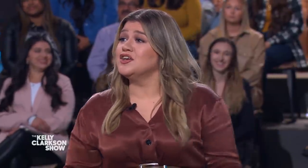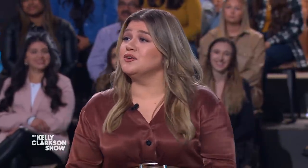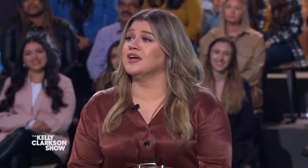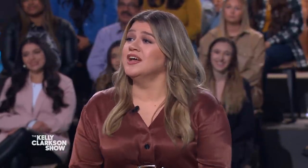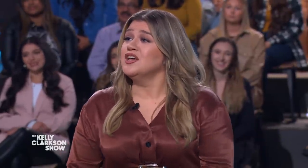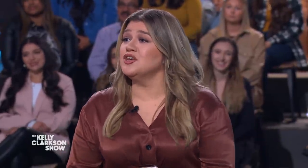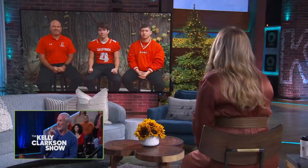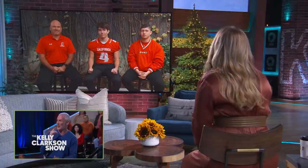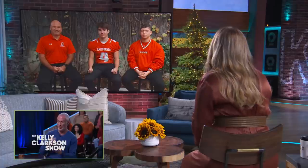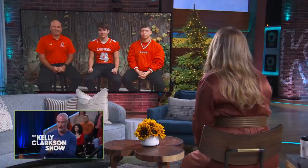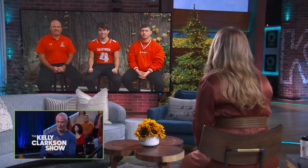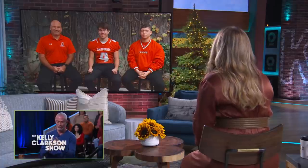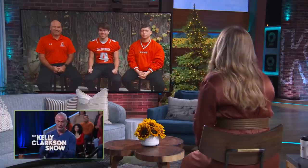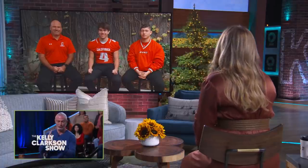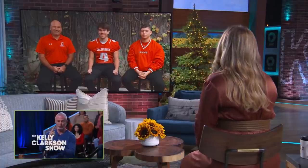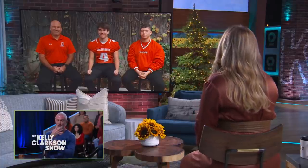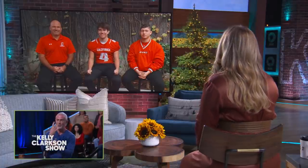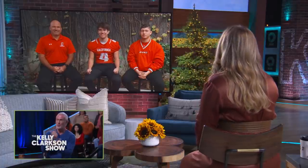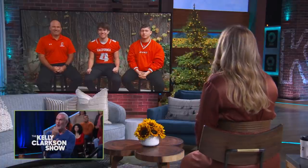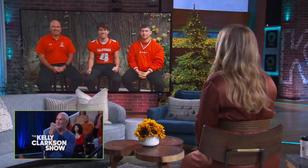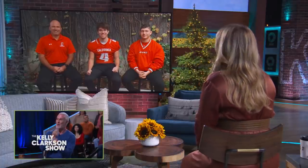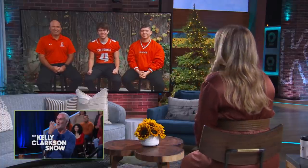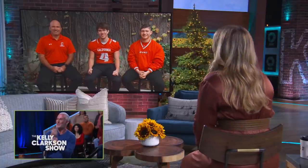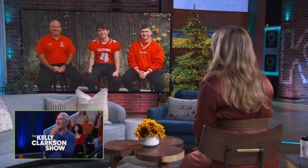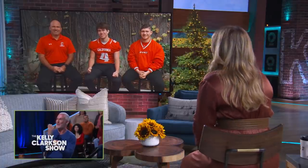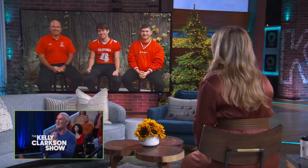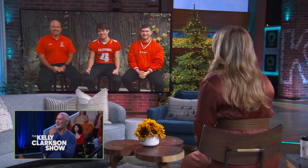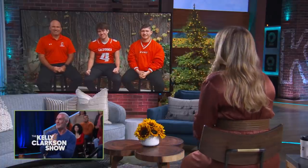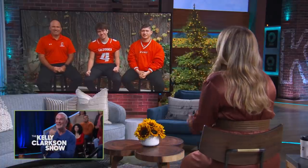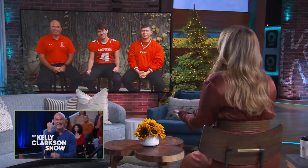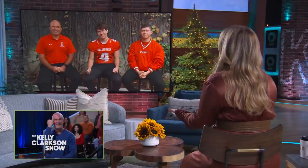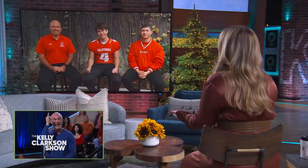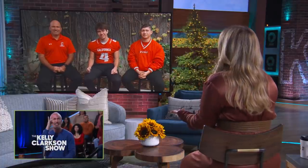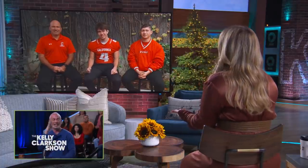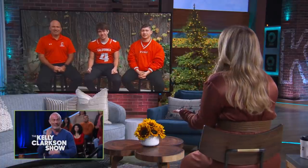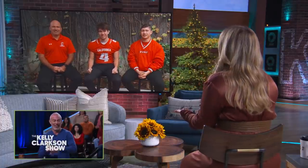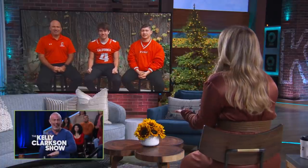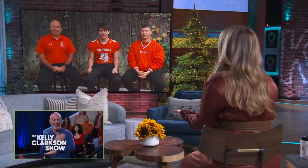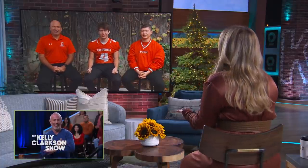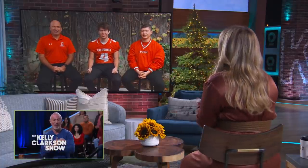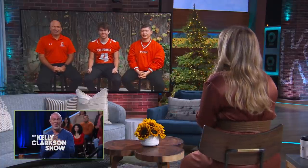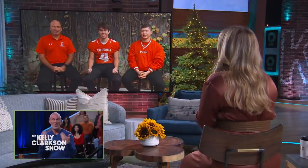You were killing it without all that. Like imagine what you do with it. So well, coach Keith, Trevin, and Anacon,